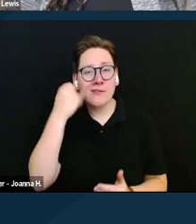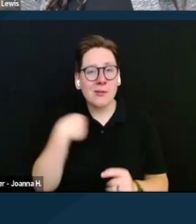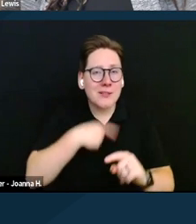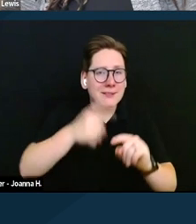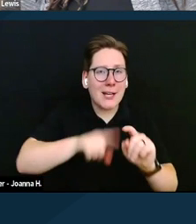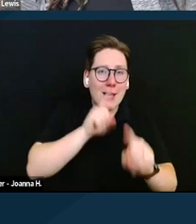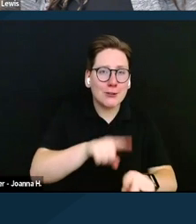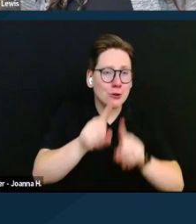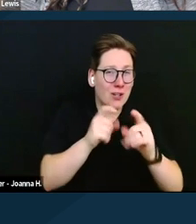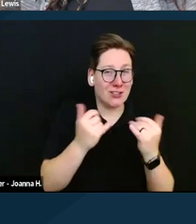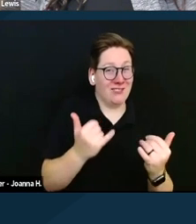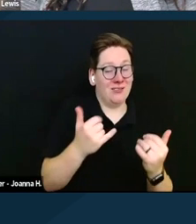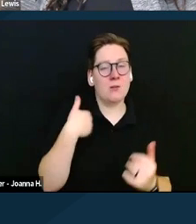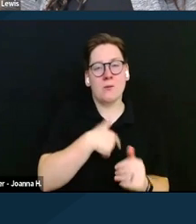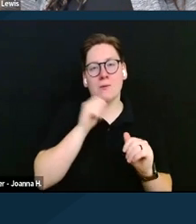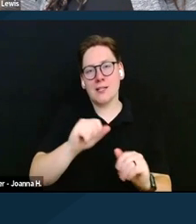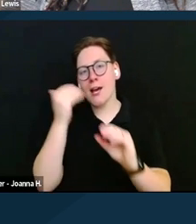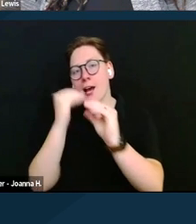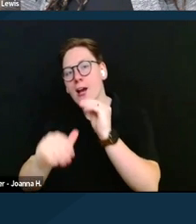we can reach back out by email to answer.